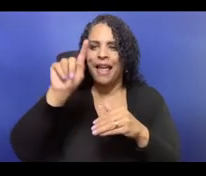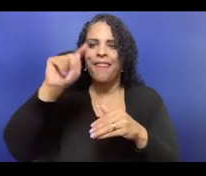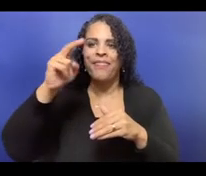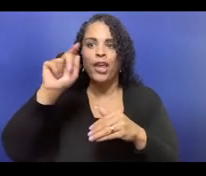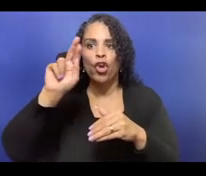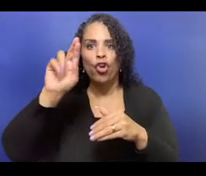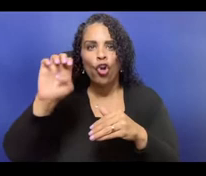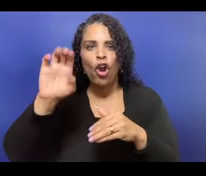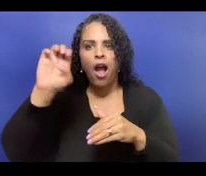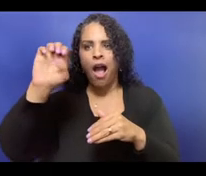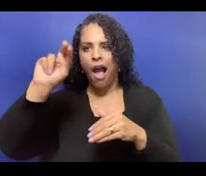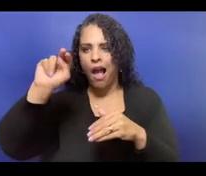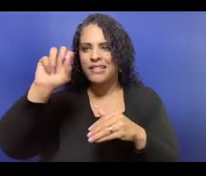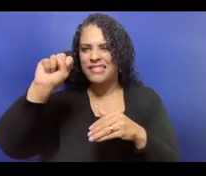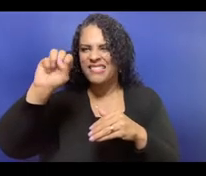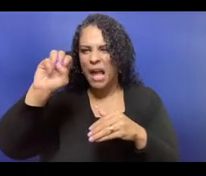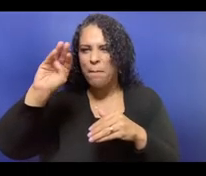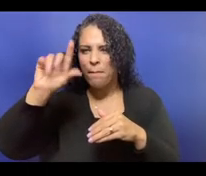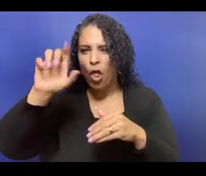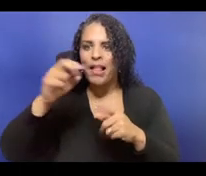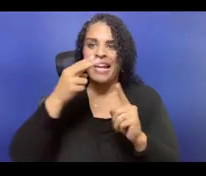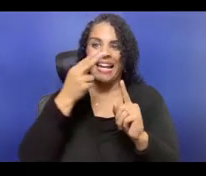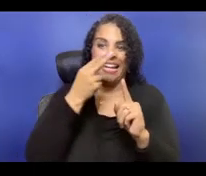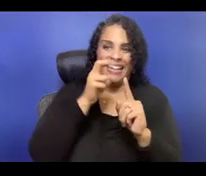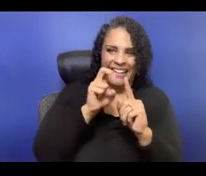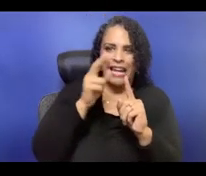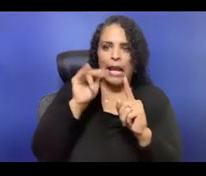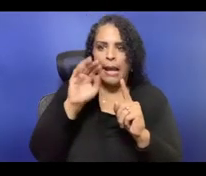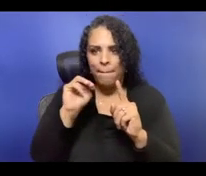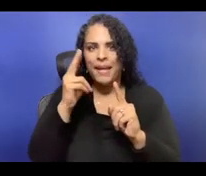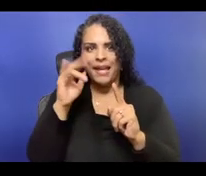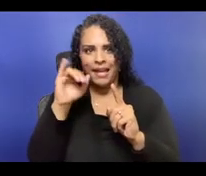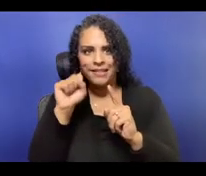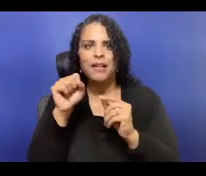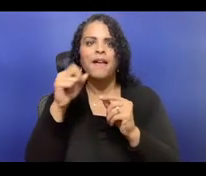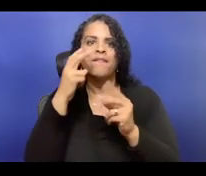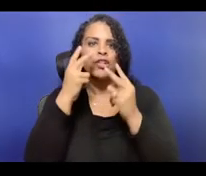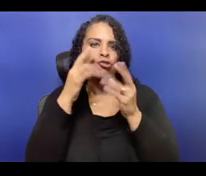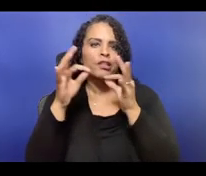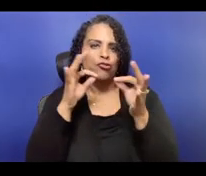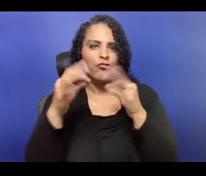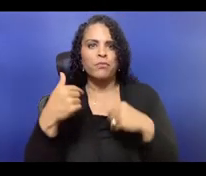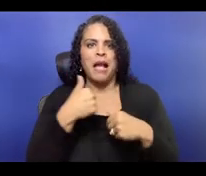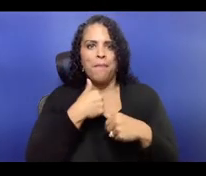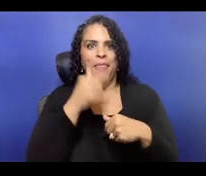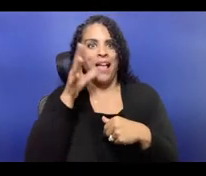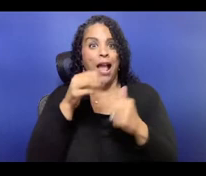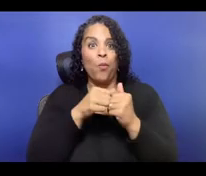answer any questions that folks have about it. And then as myself , if you don't mind,